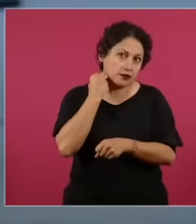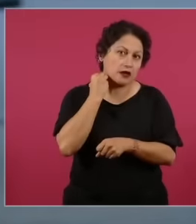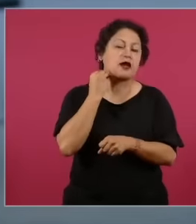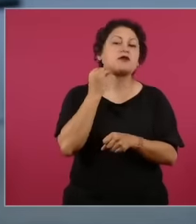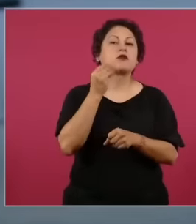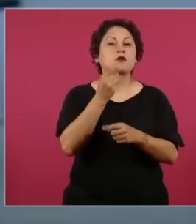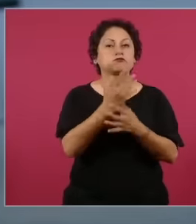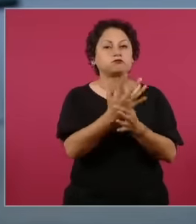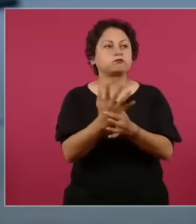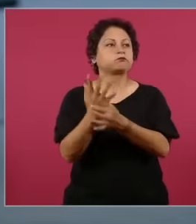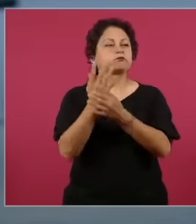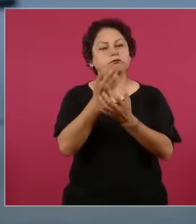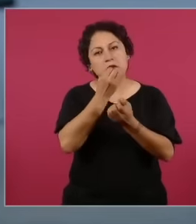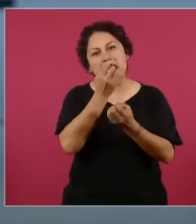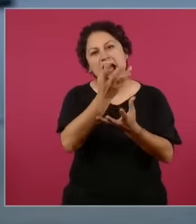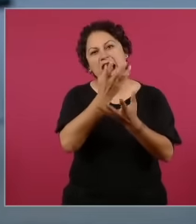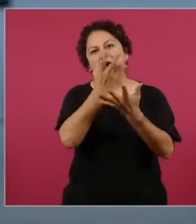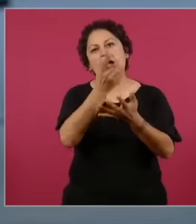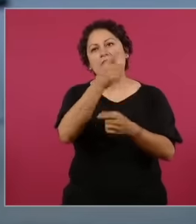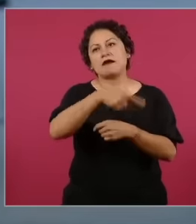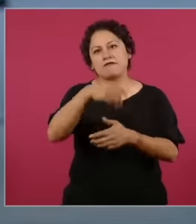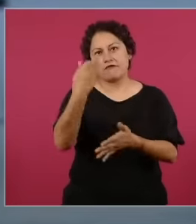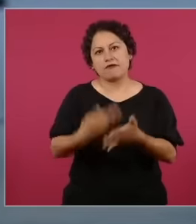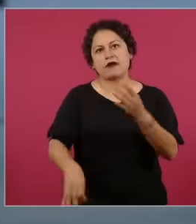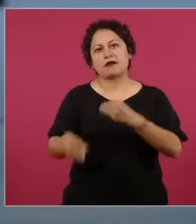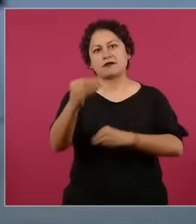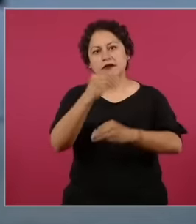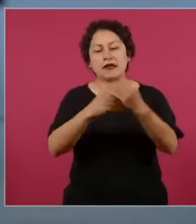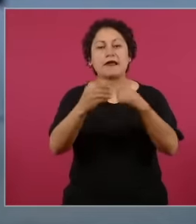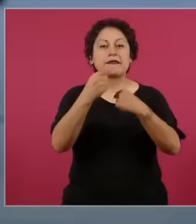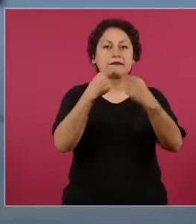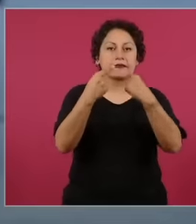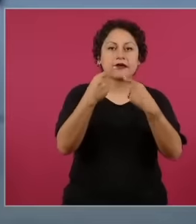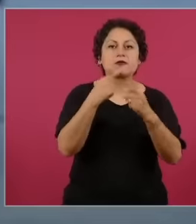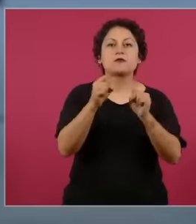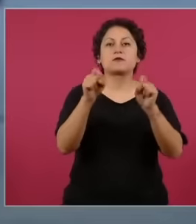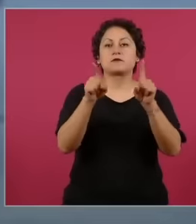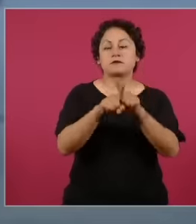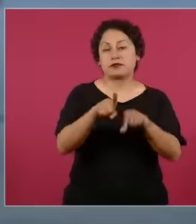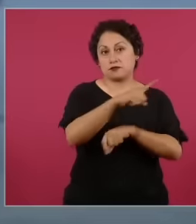uh the United States chamber of commerce continues to insist that there are concerns